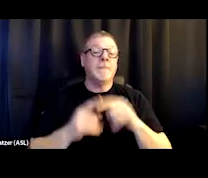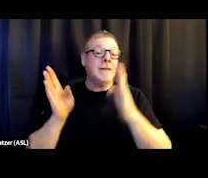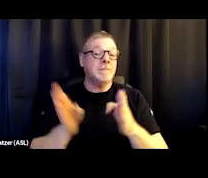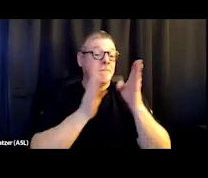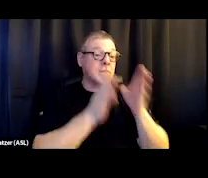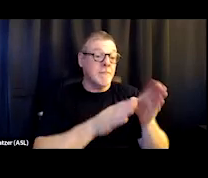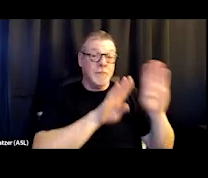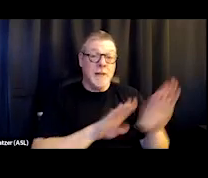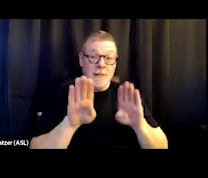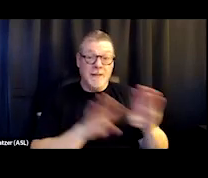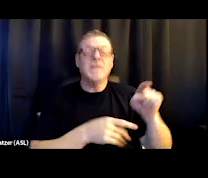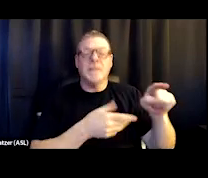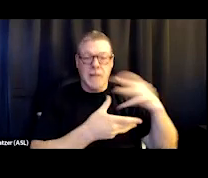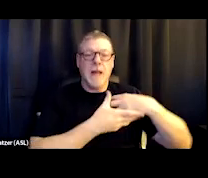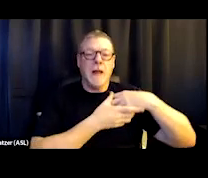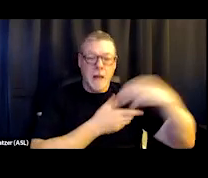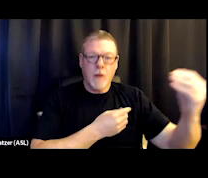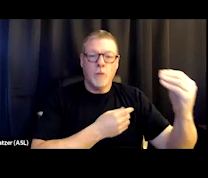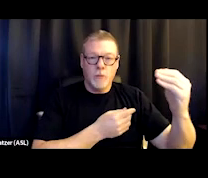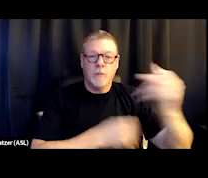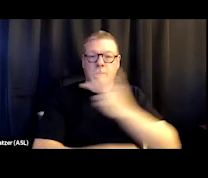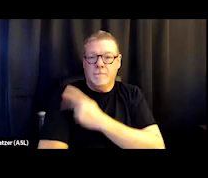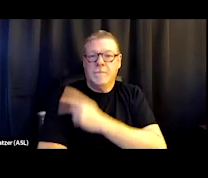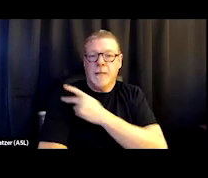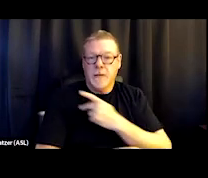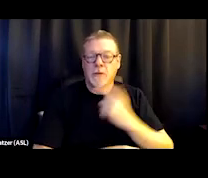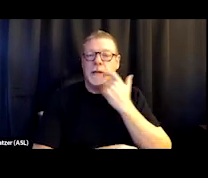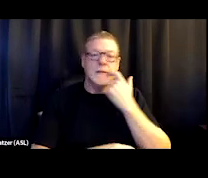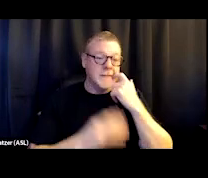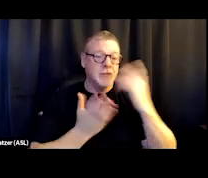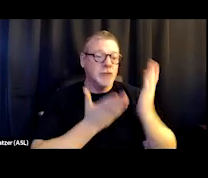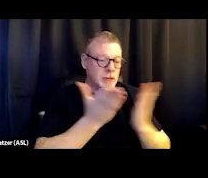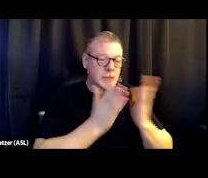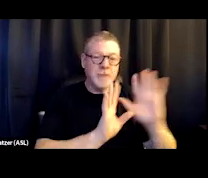is where our outpatient addiction services, our home and community-based services.